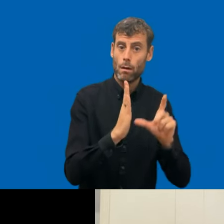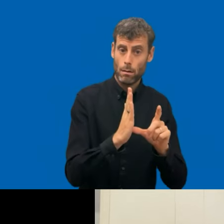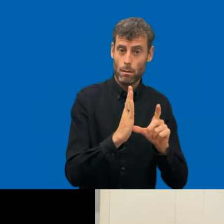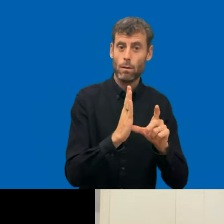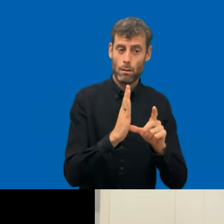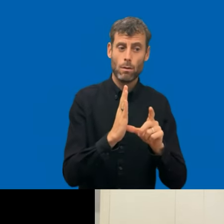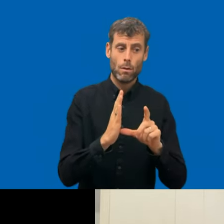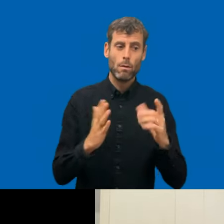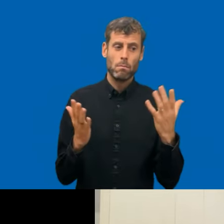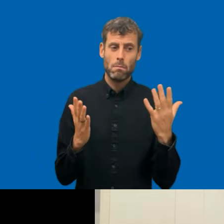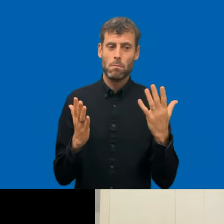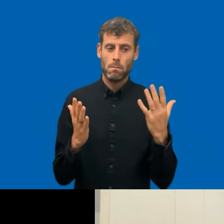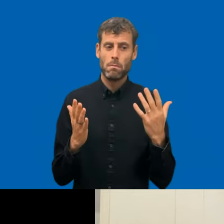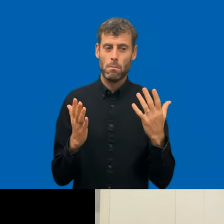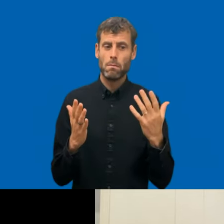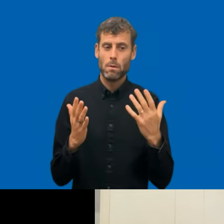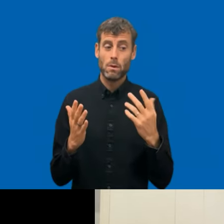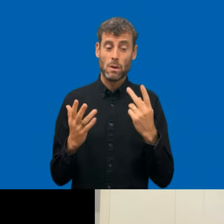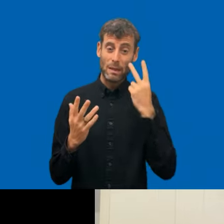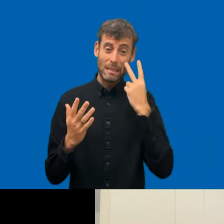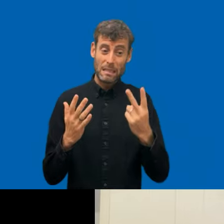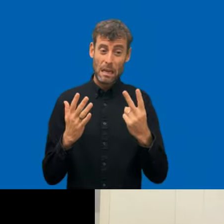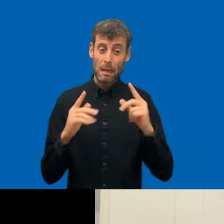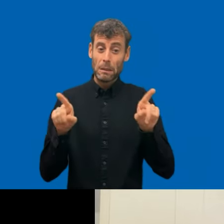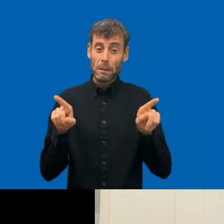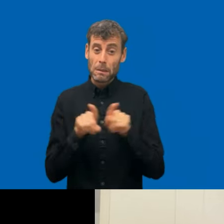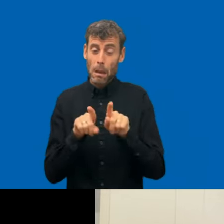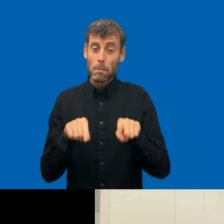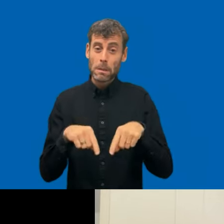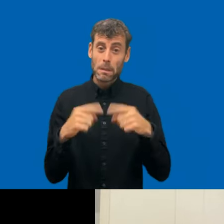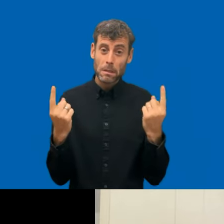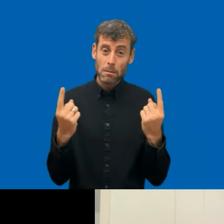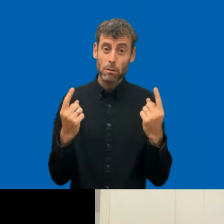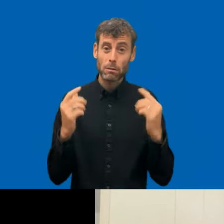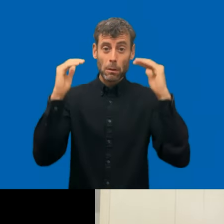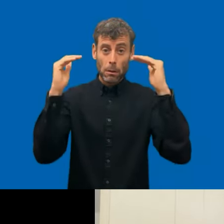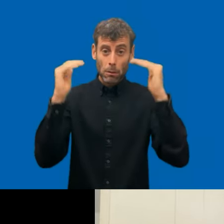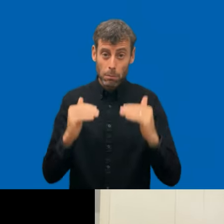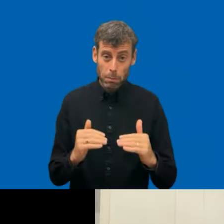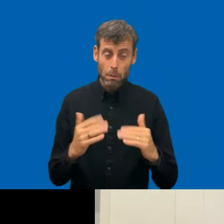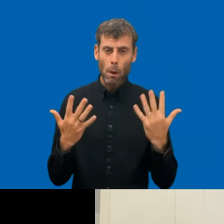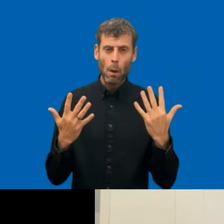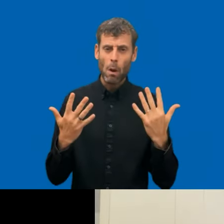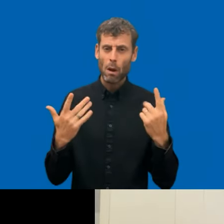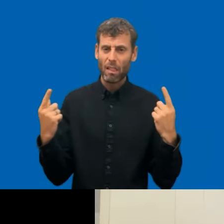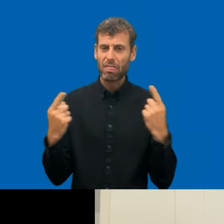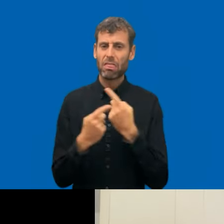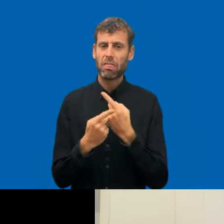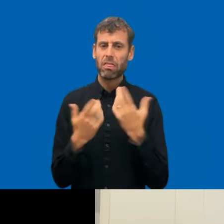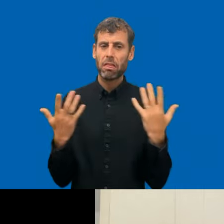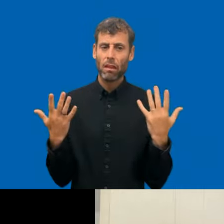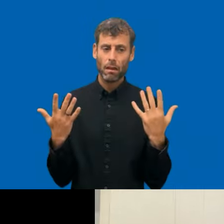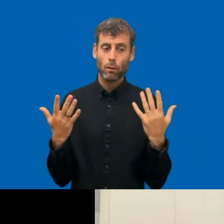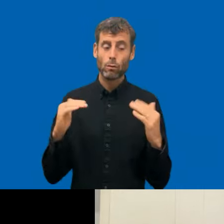of critical noncompliance and the failure and the systemic or the ad hoc failure is that used also?